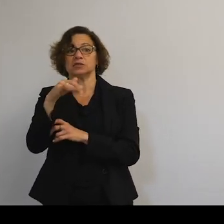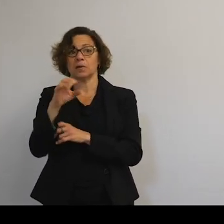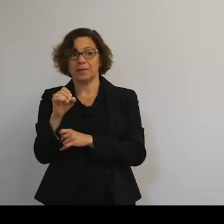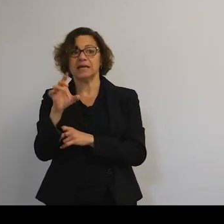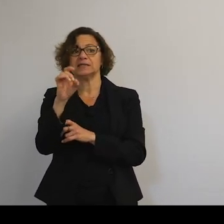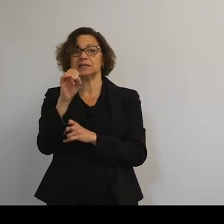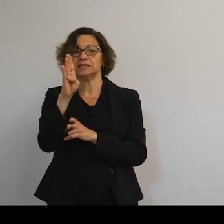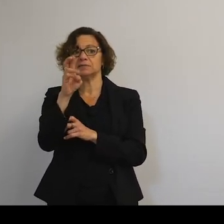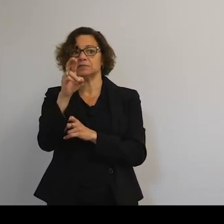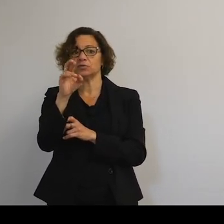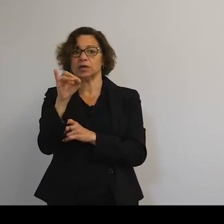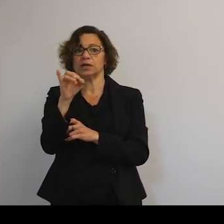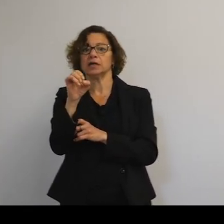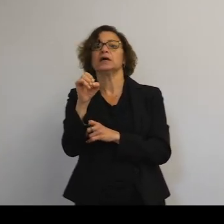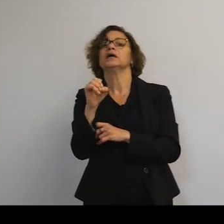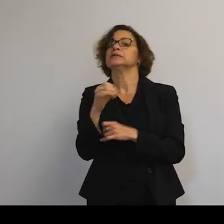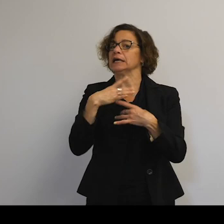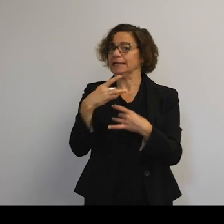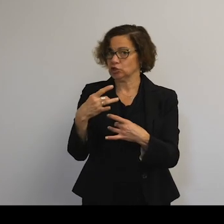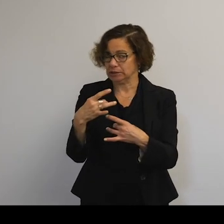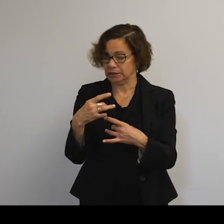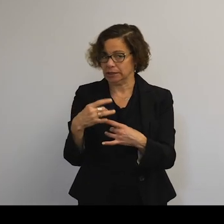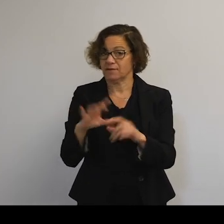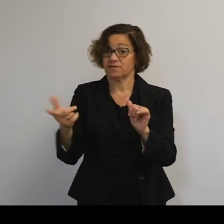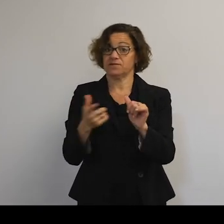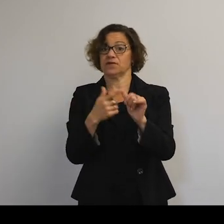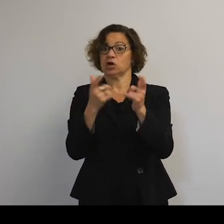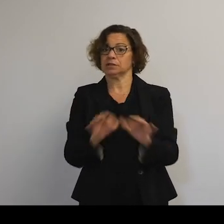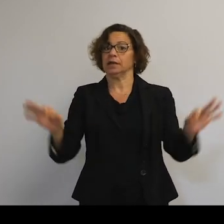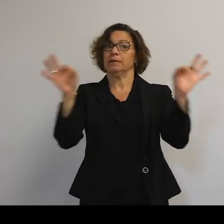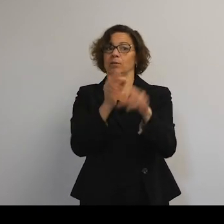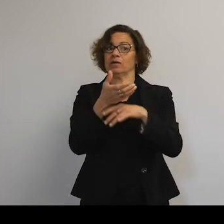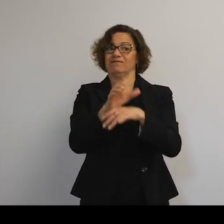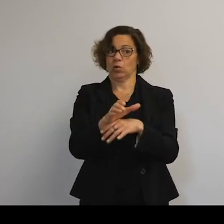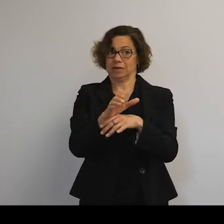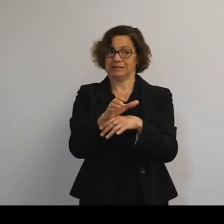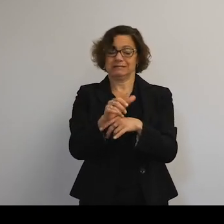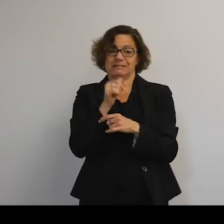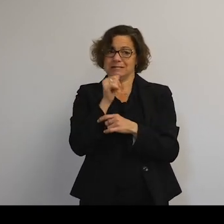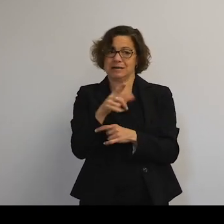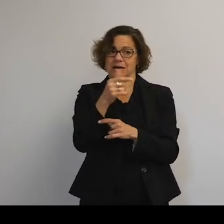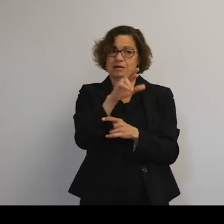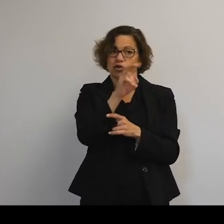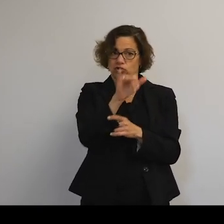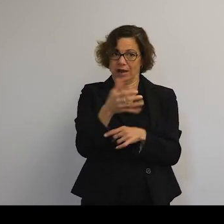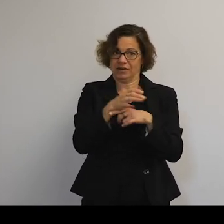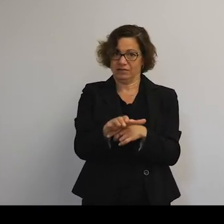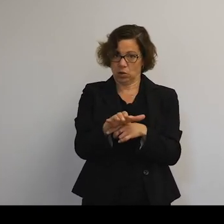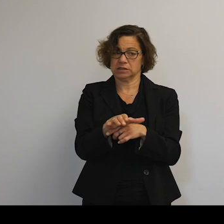becomes very interesting. So the first key one and the most important force when it comes to space debris and having a chance of avoiding